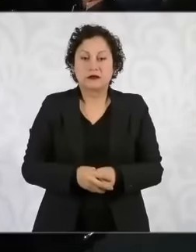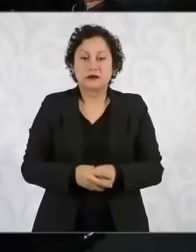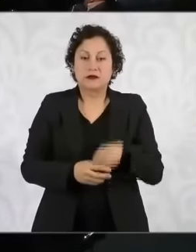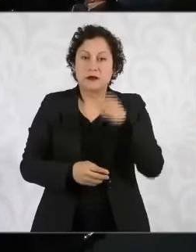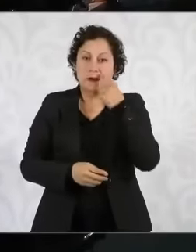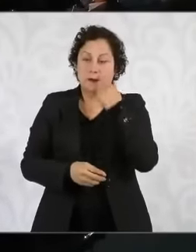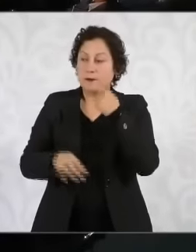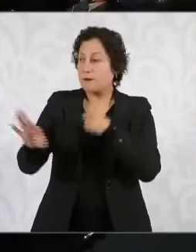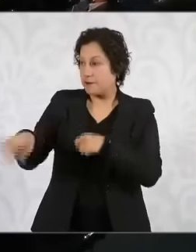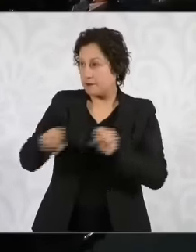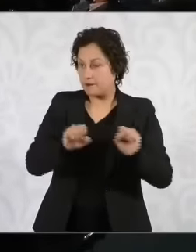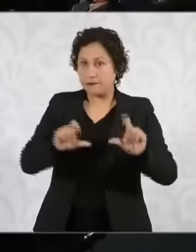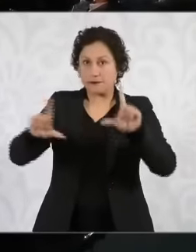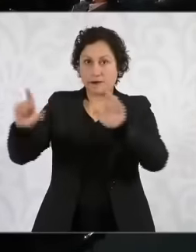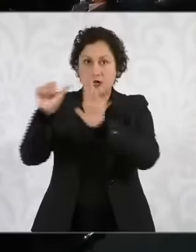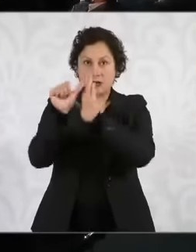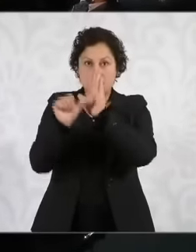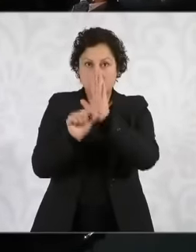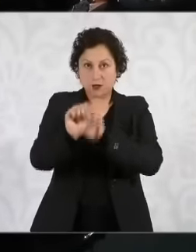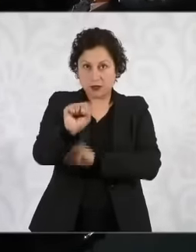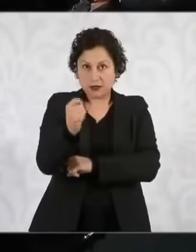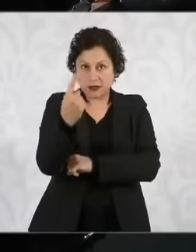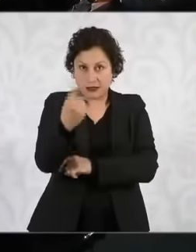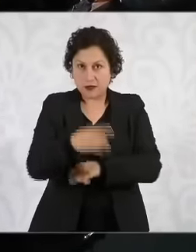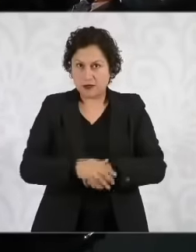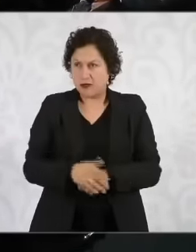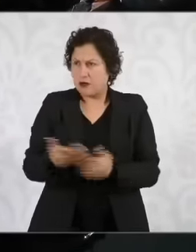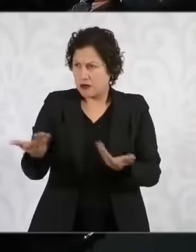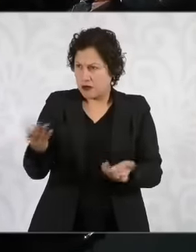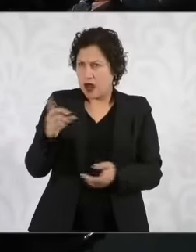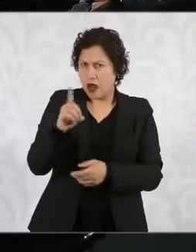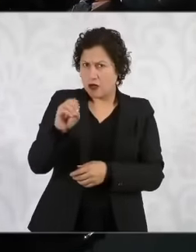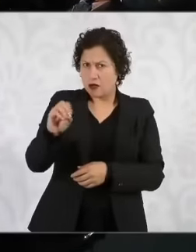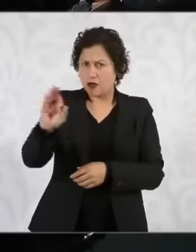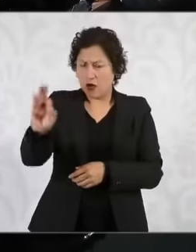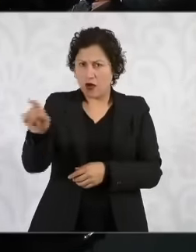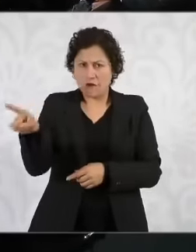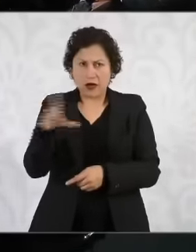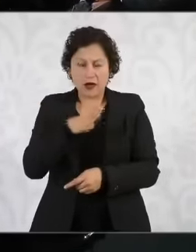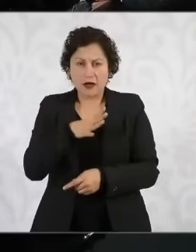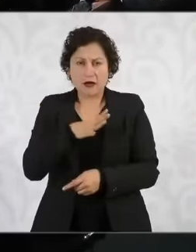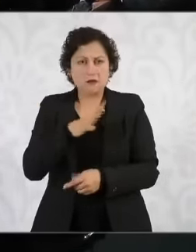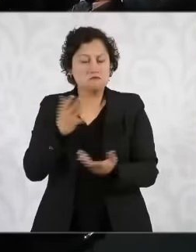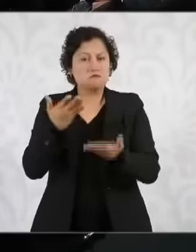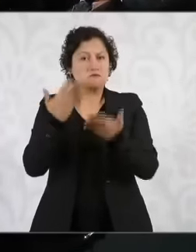way, look, there it is an official newspaper, let's see, I don't know who has it. Yes, that's what